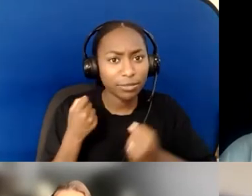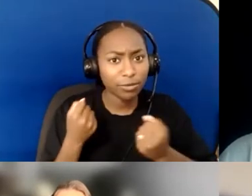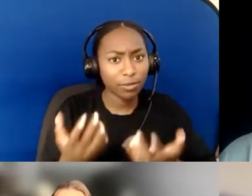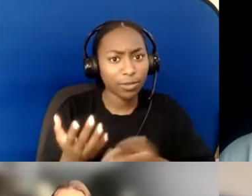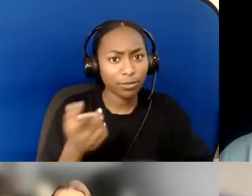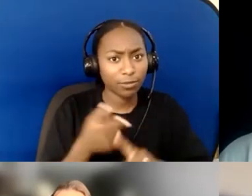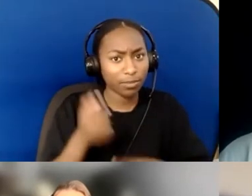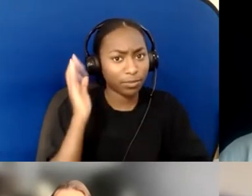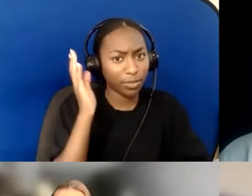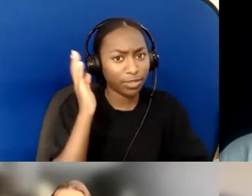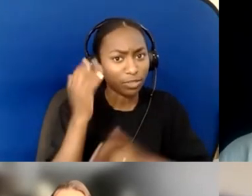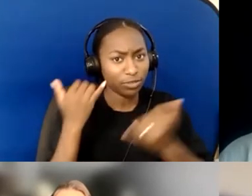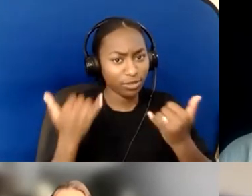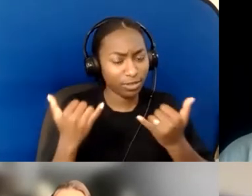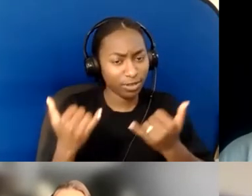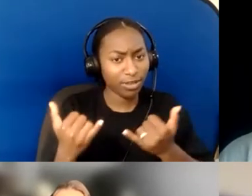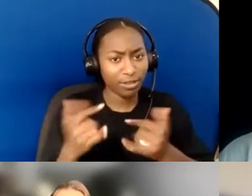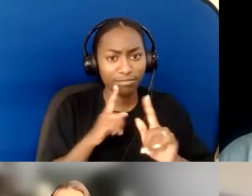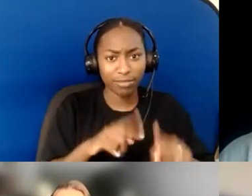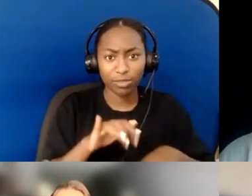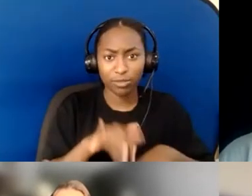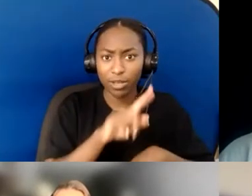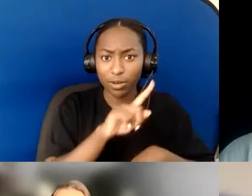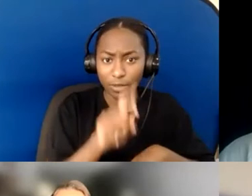so I guess I would only make my own highlights.